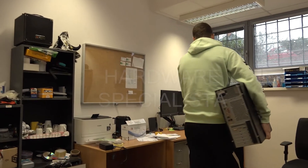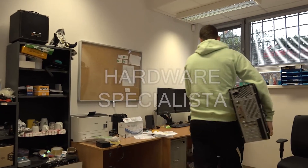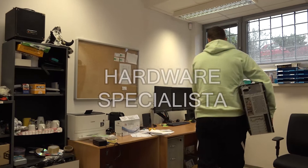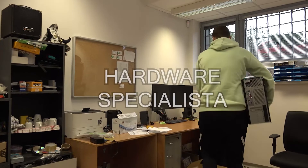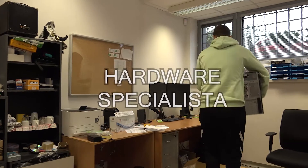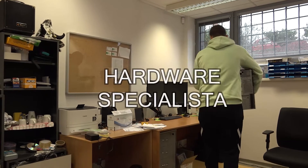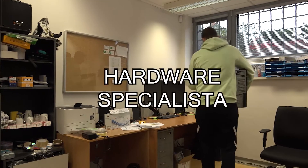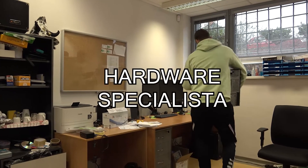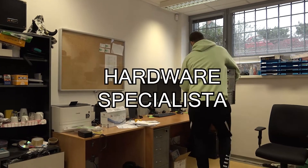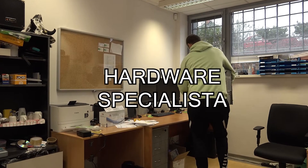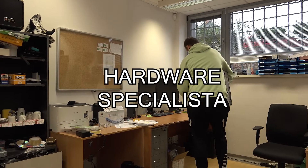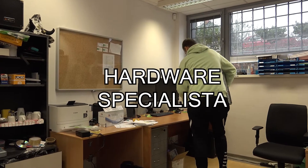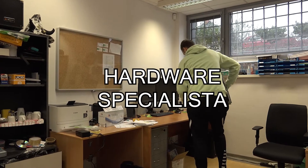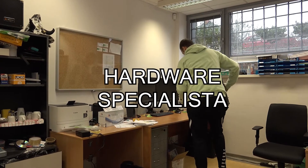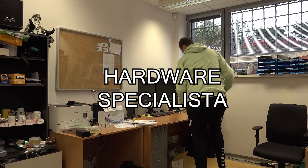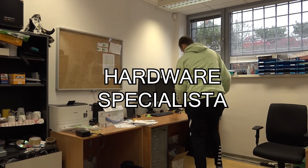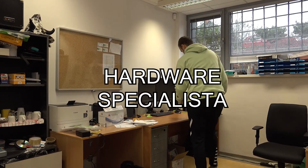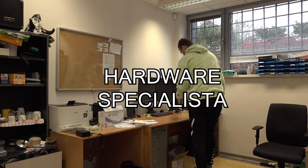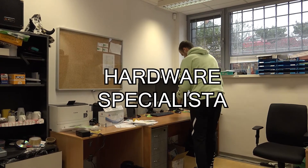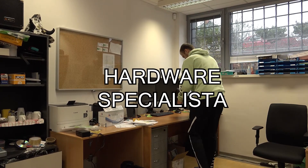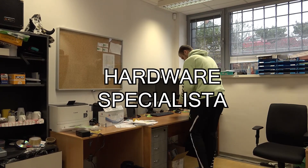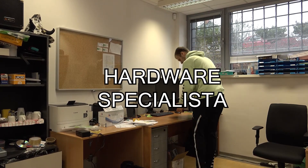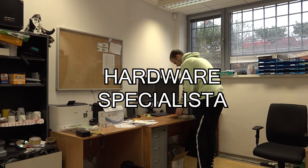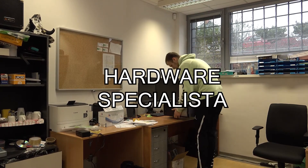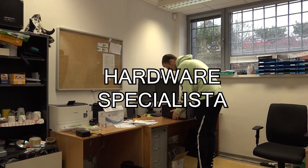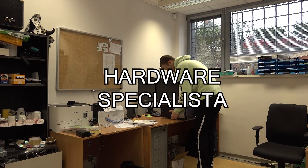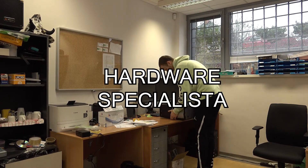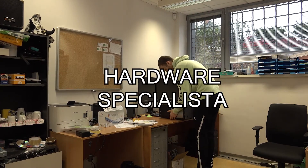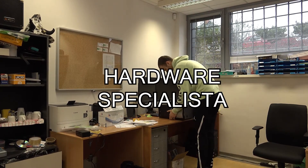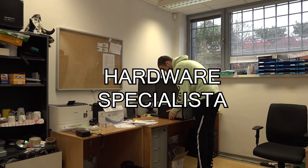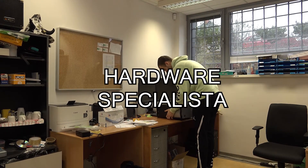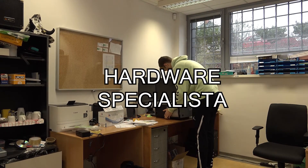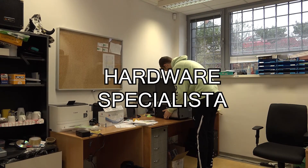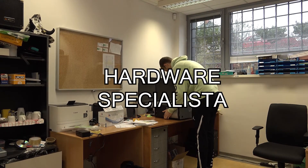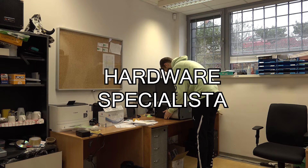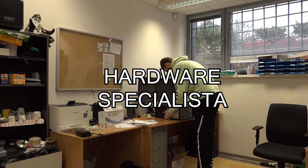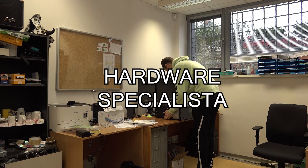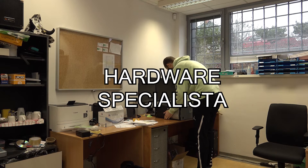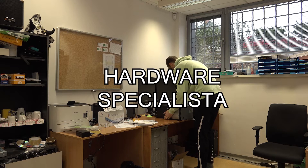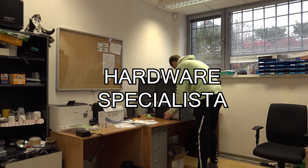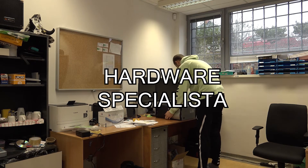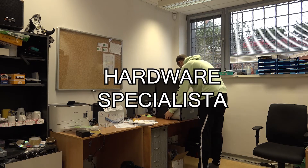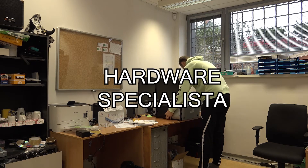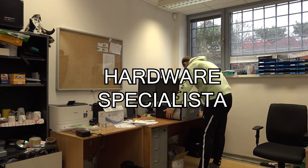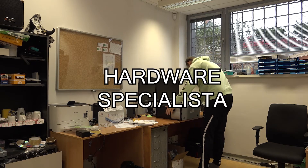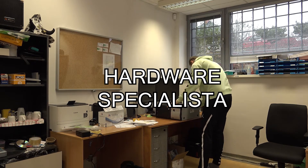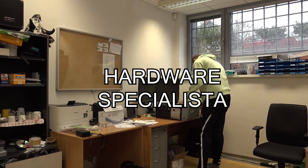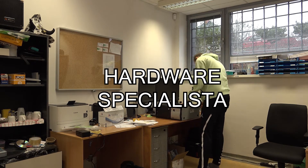Hardware specialist